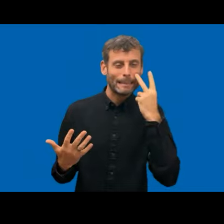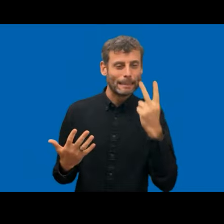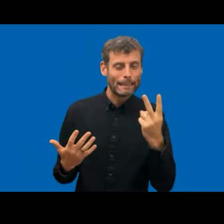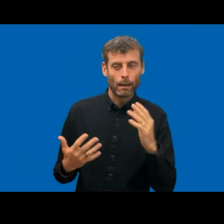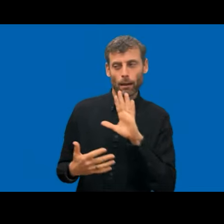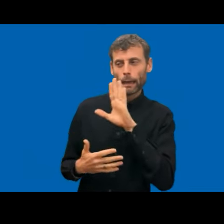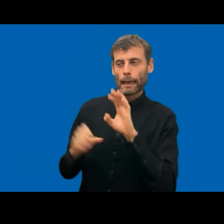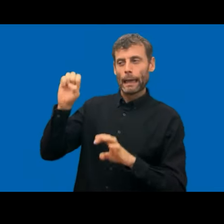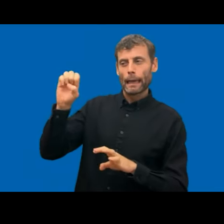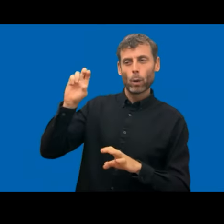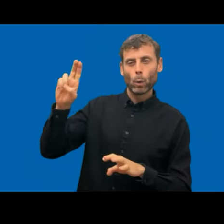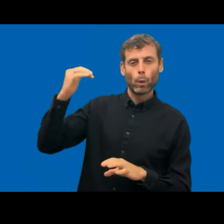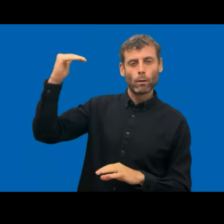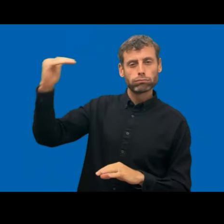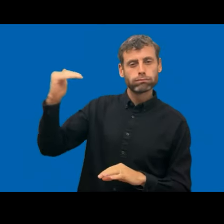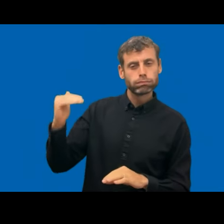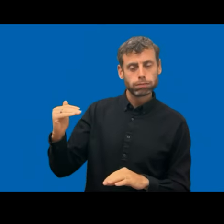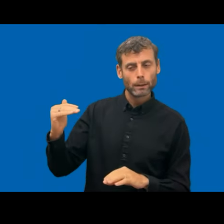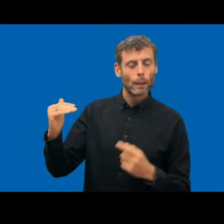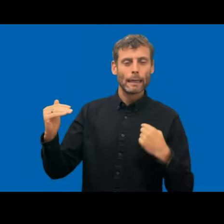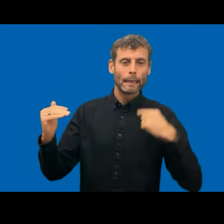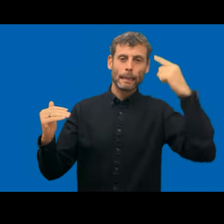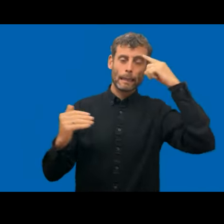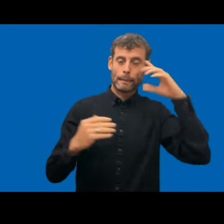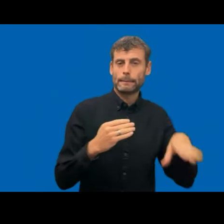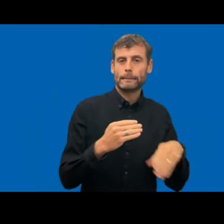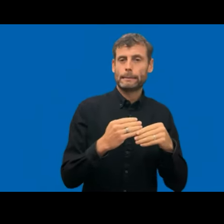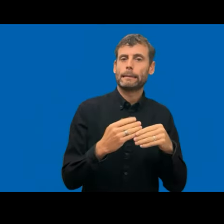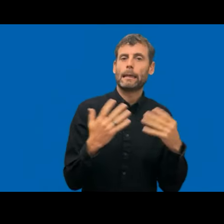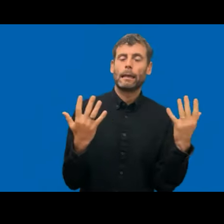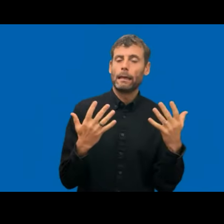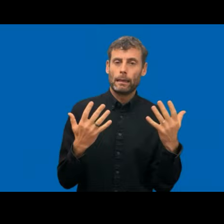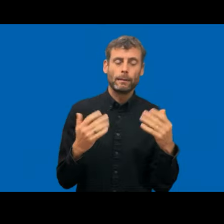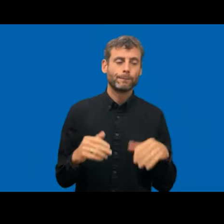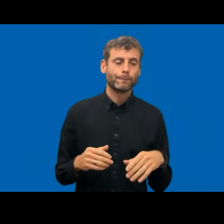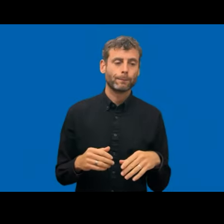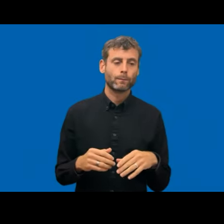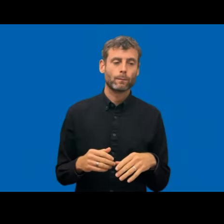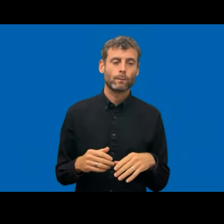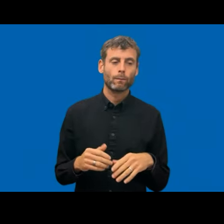emphasis on points. I would like to figure out three points. First one is about the critical